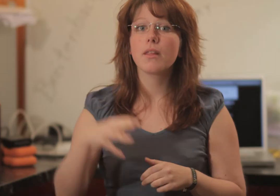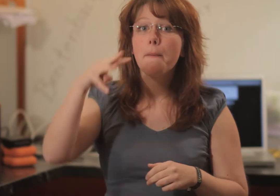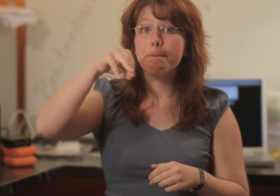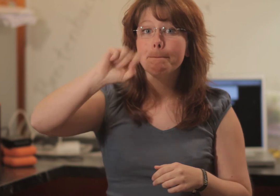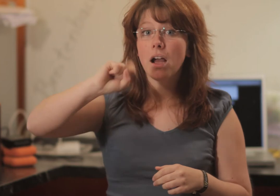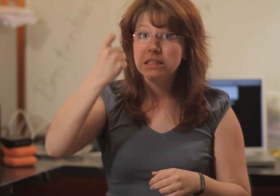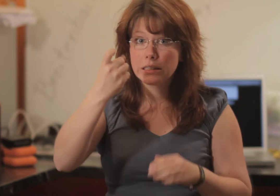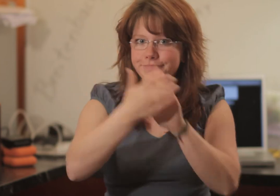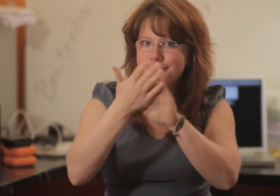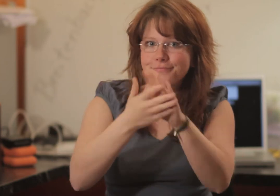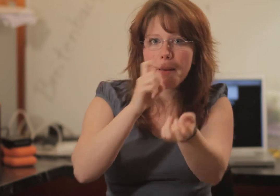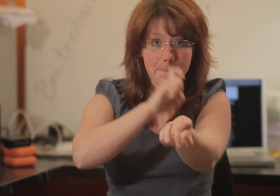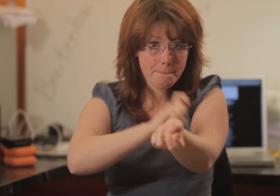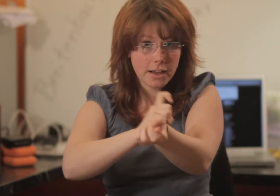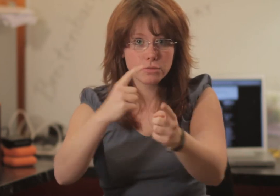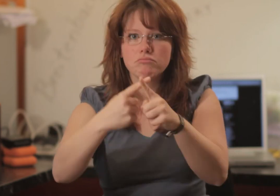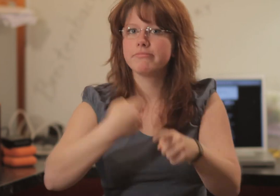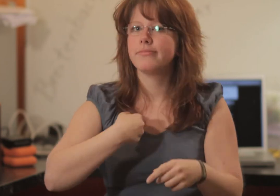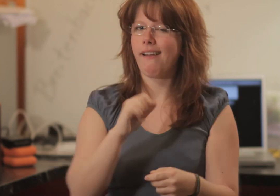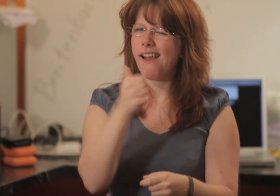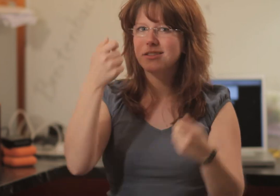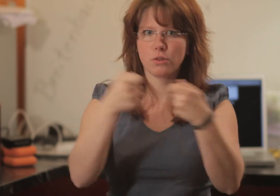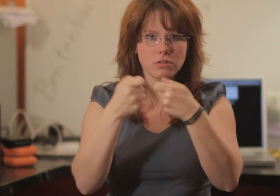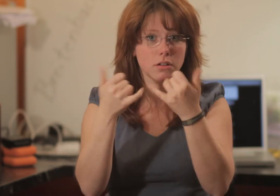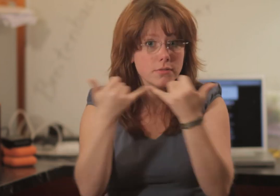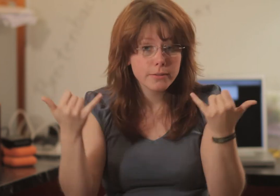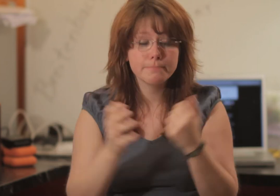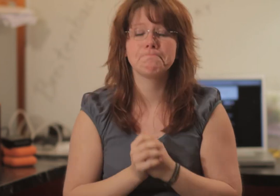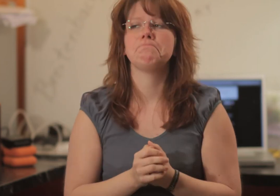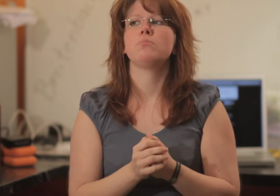How did Max, signed Max, and I get in contact?